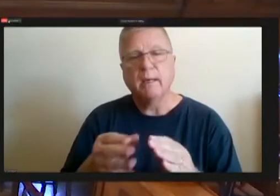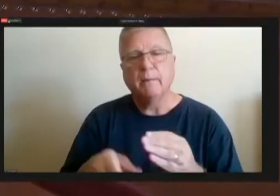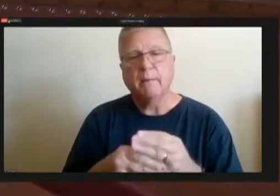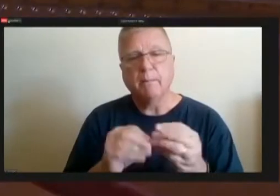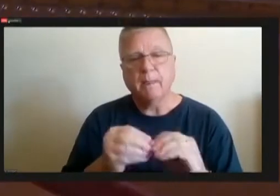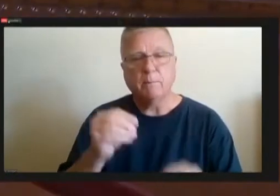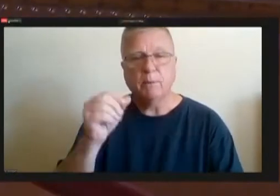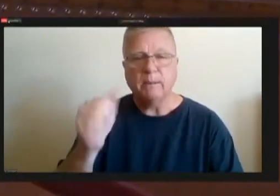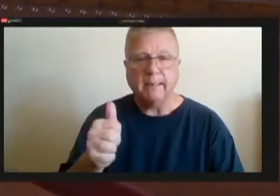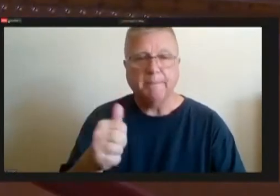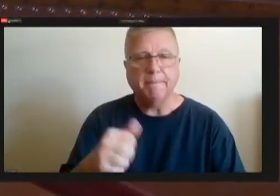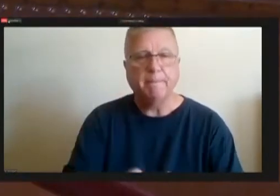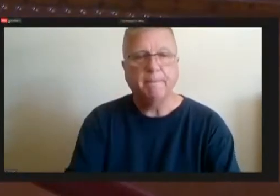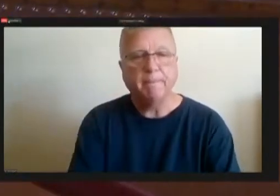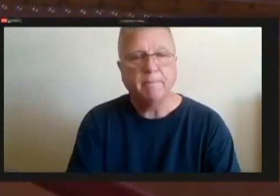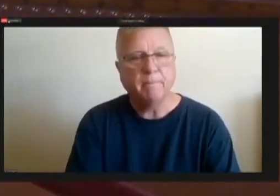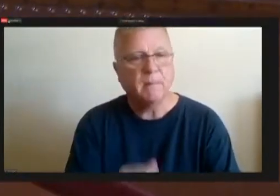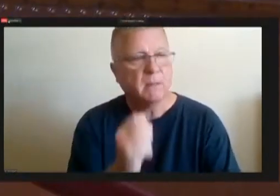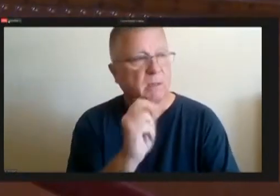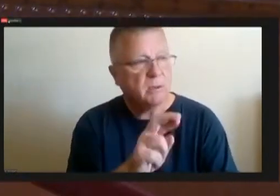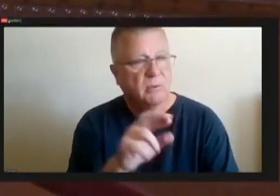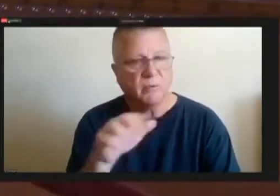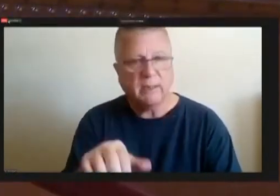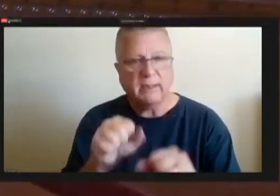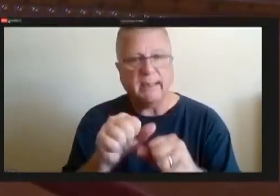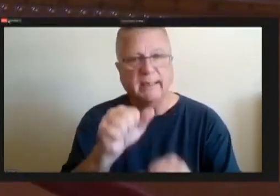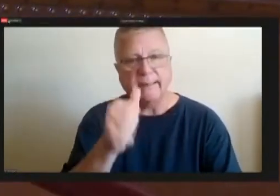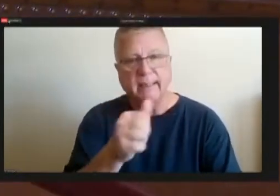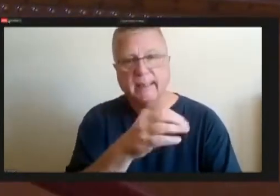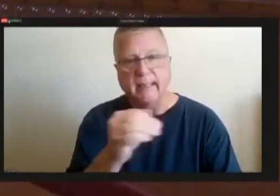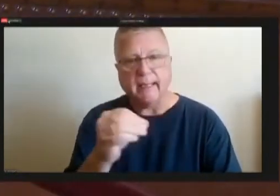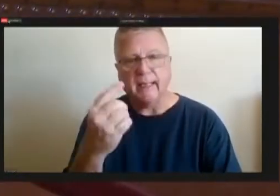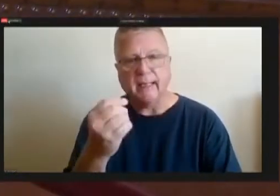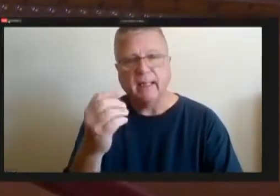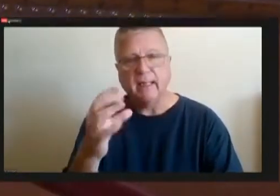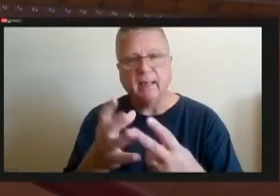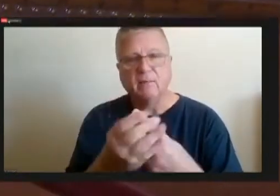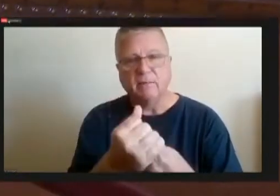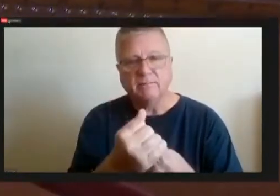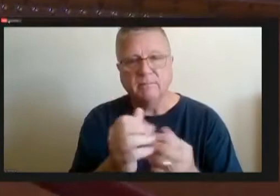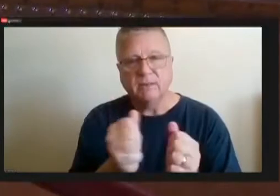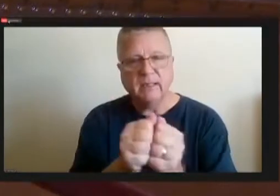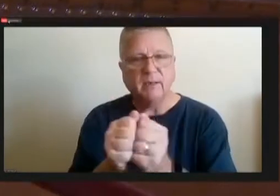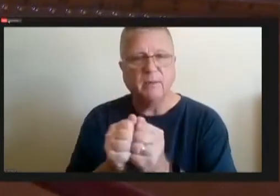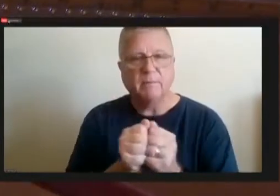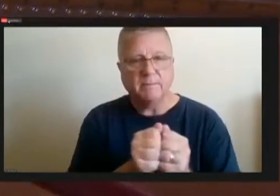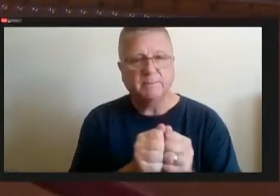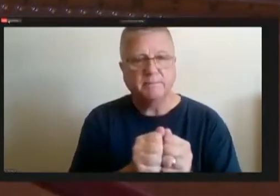If we can take both and together. Yes.